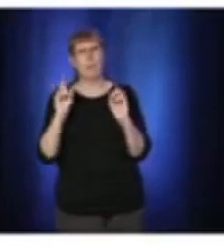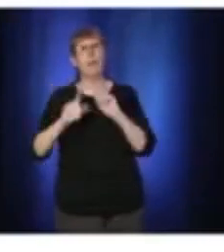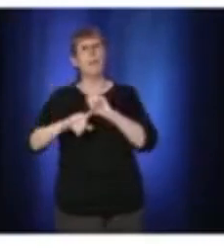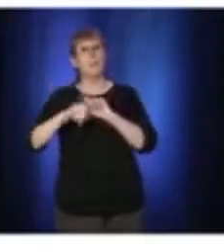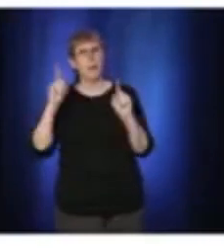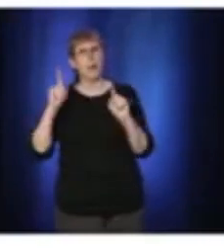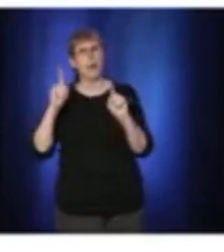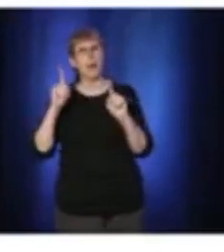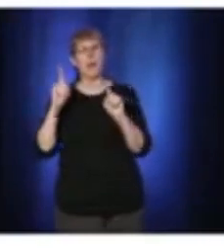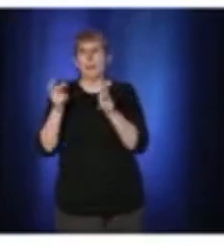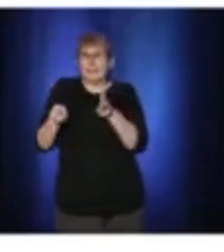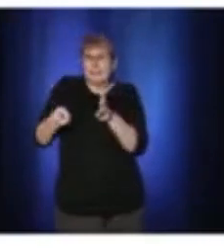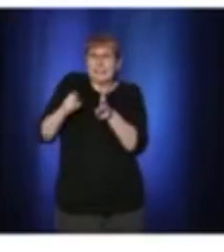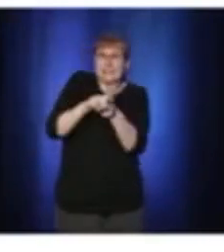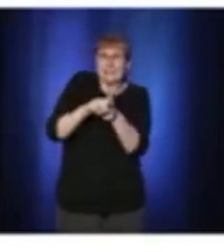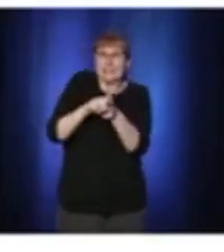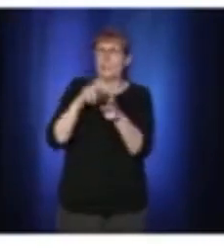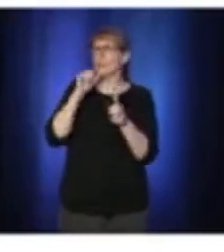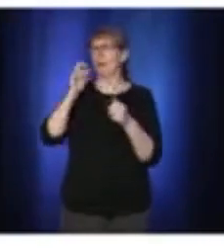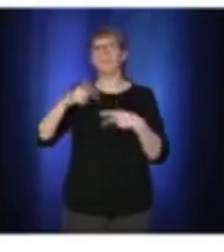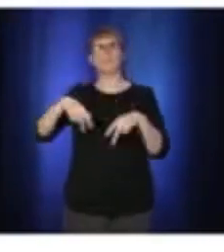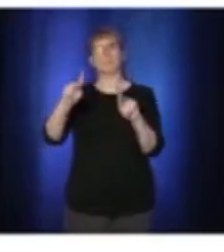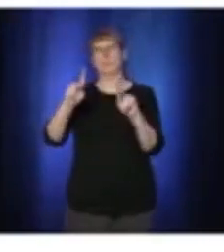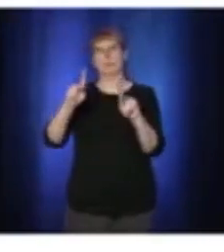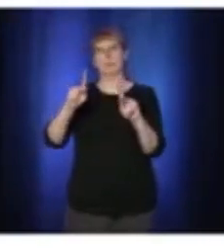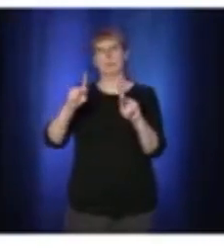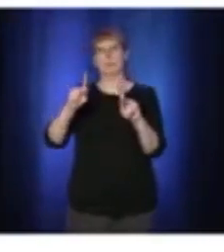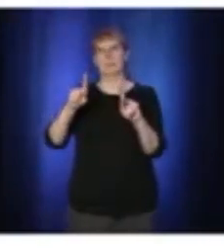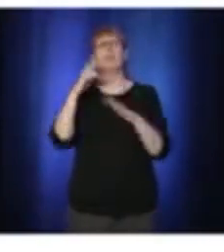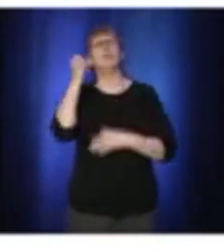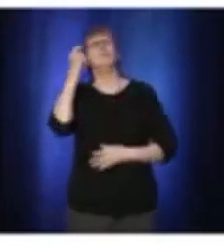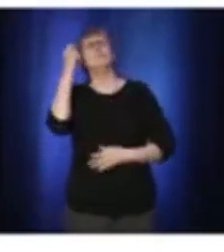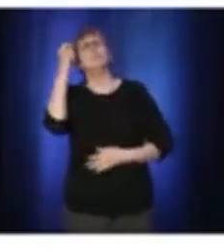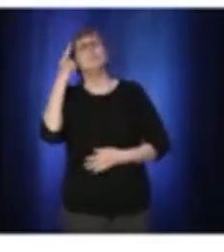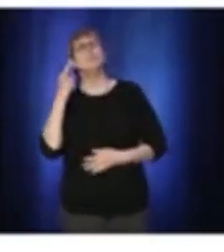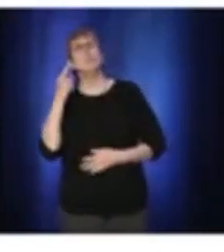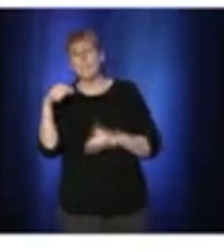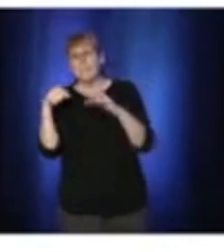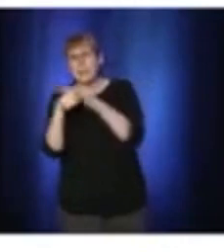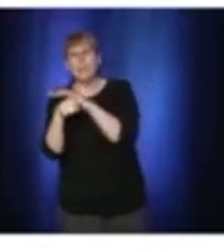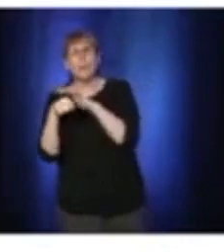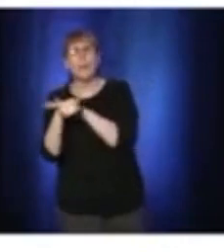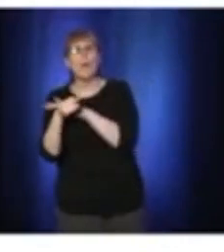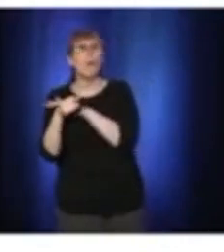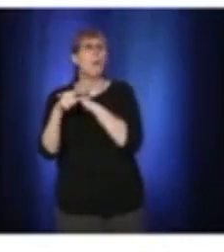And I understand that in the métro of course you can wear a mask when you